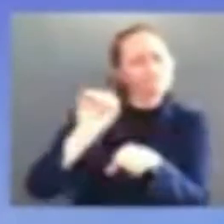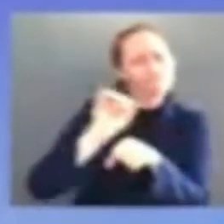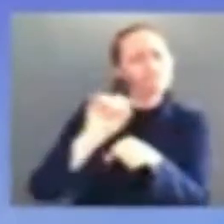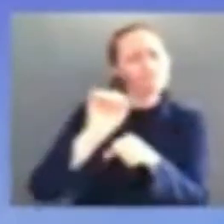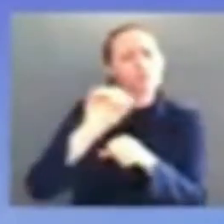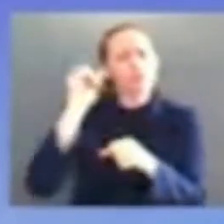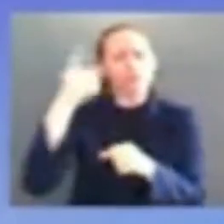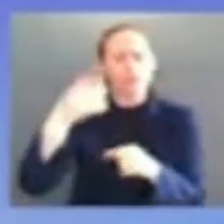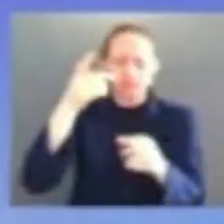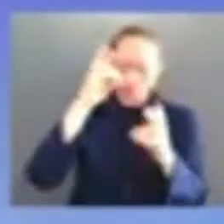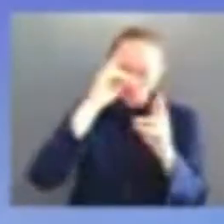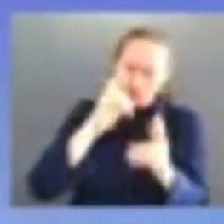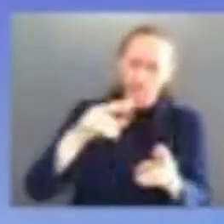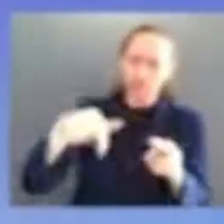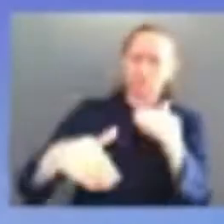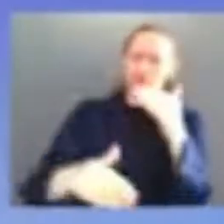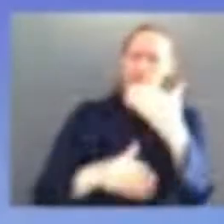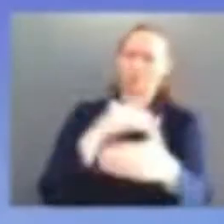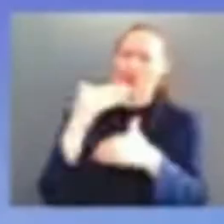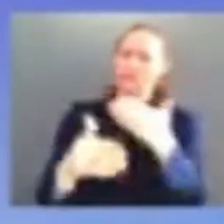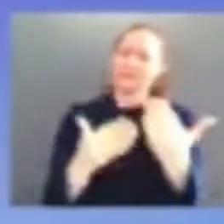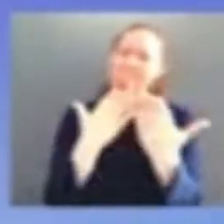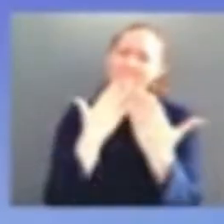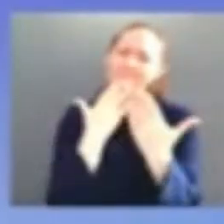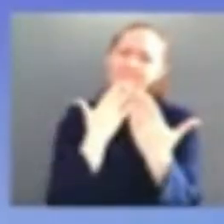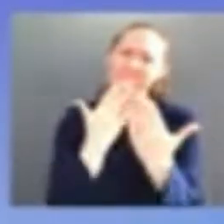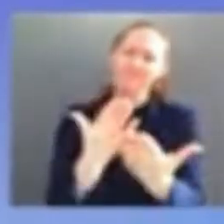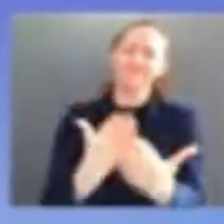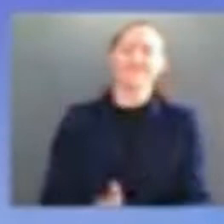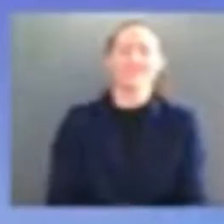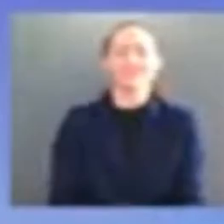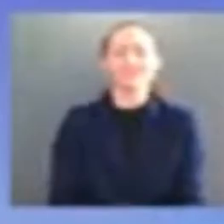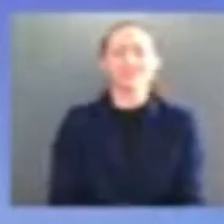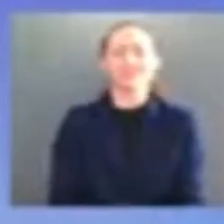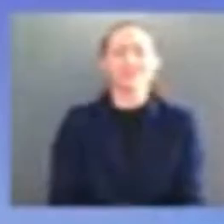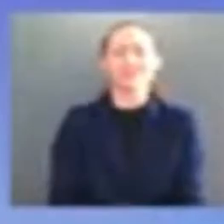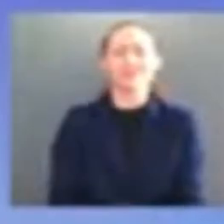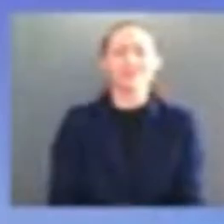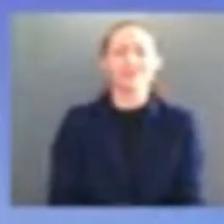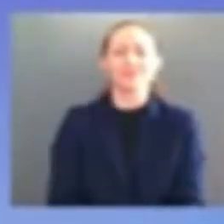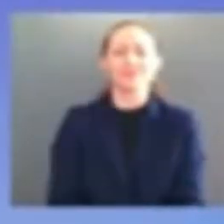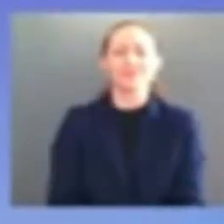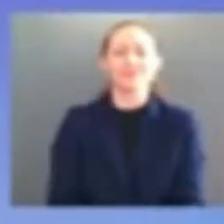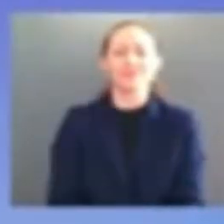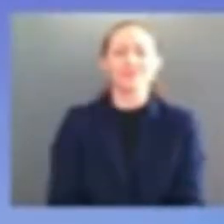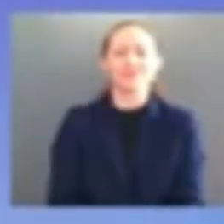court nominations than anyone who's alive today i believe that respect for the process is important